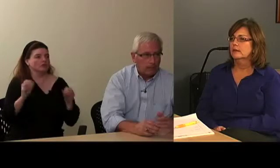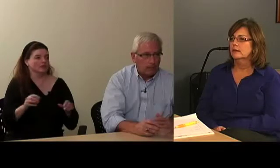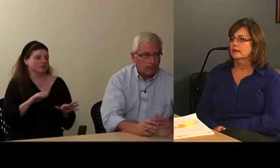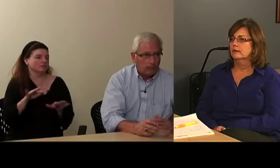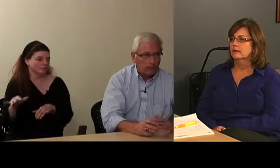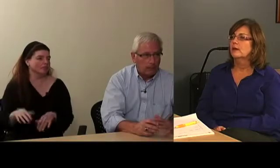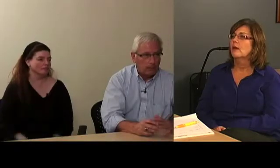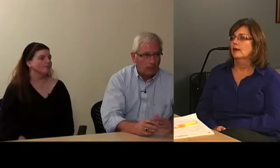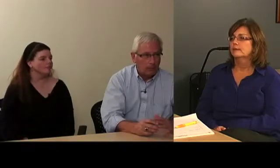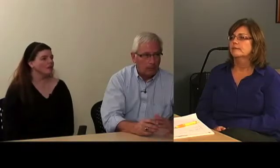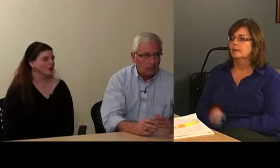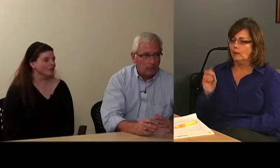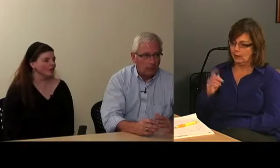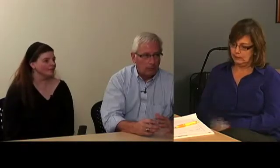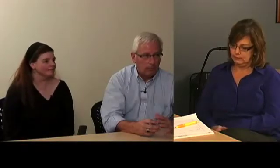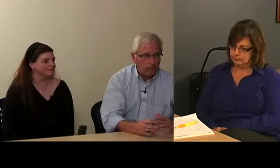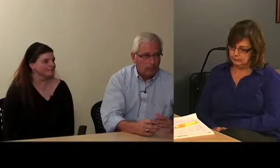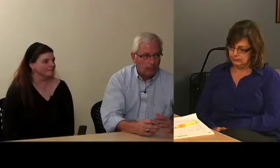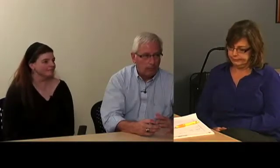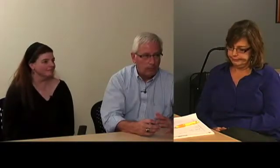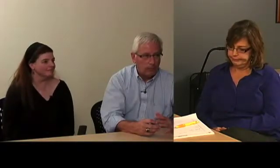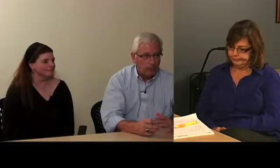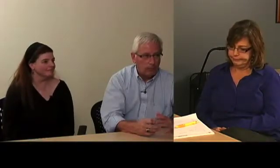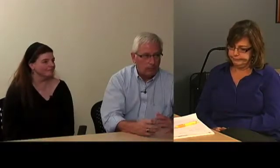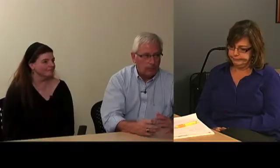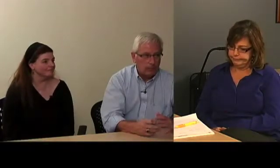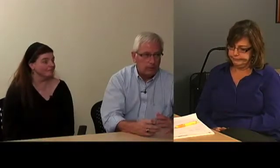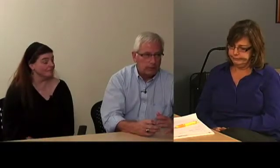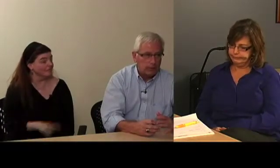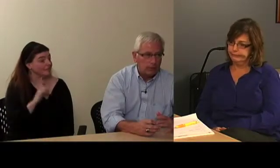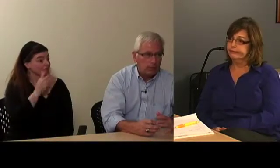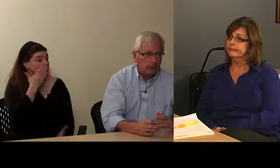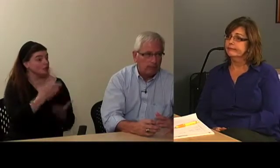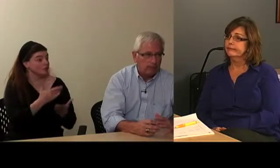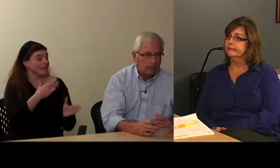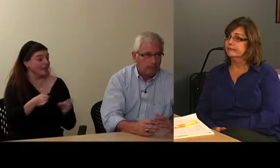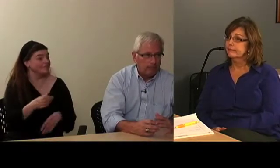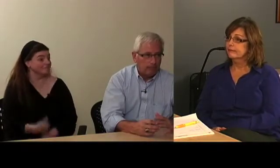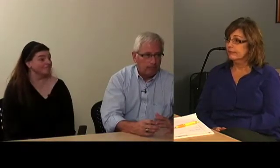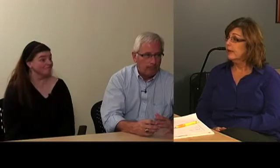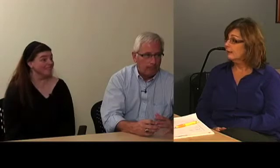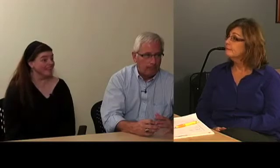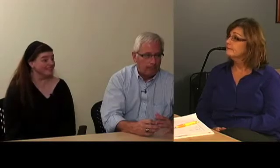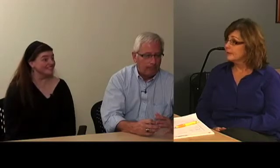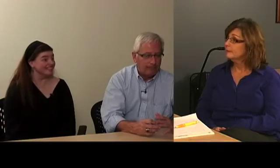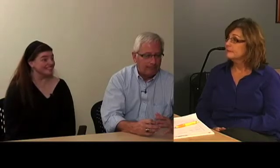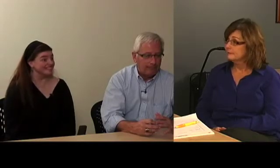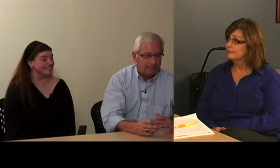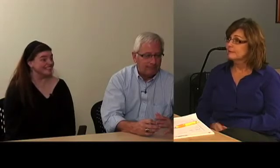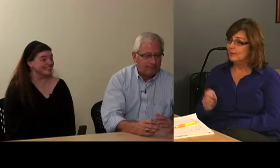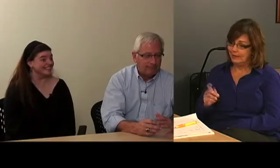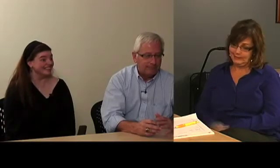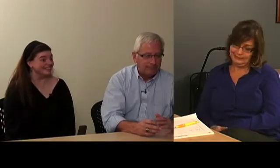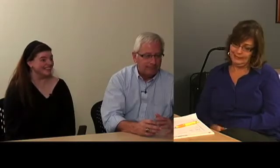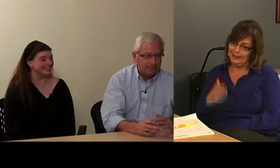Neil: Sounds good. Sounds like a plan. Interpreter. Yea, it does. Alright. Thank you.